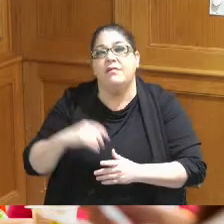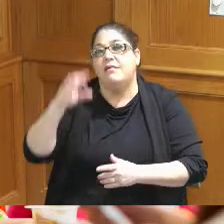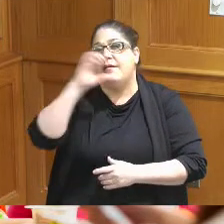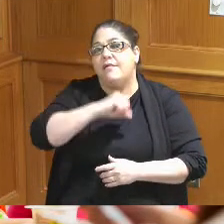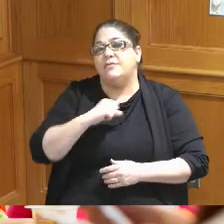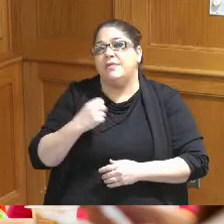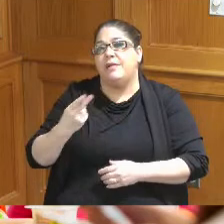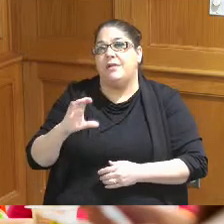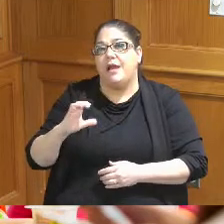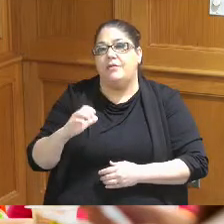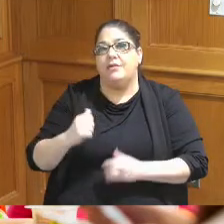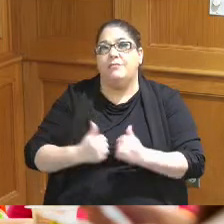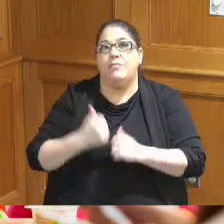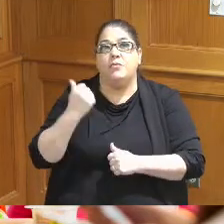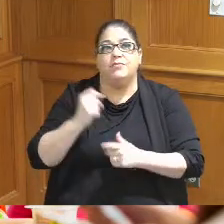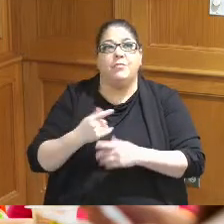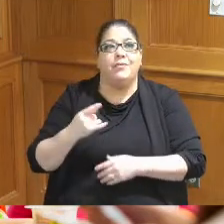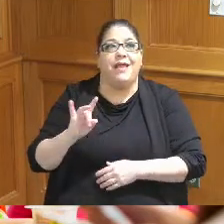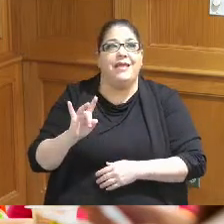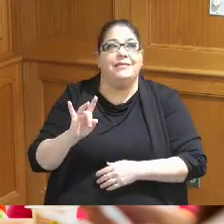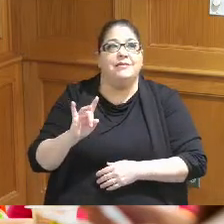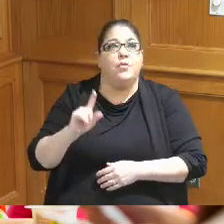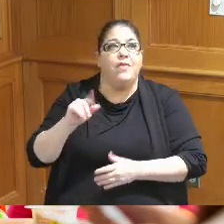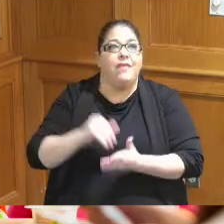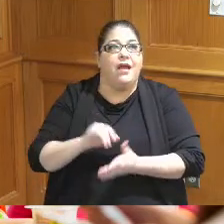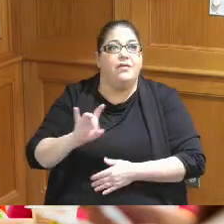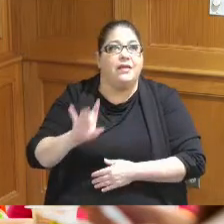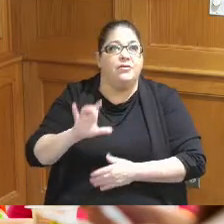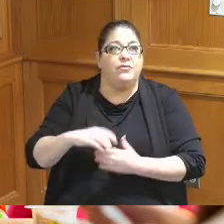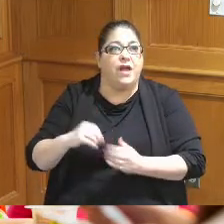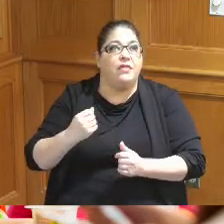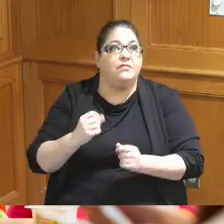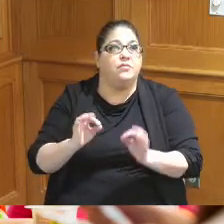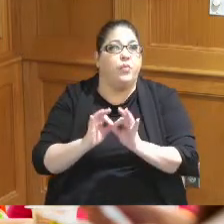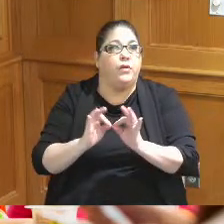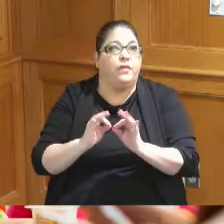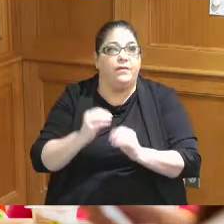County resident wastes about eighteen hundred dollars worth of food a year just pays for that